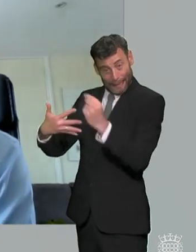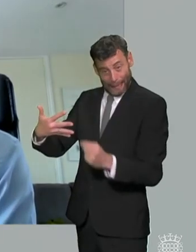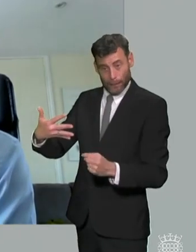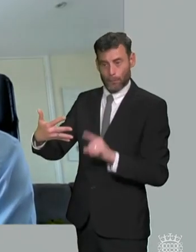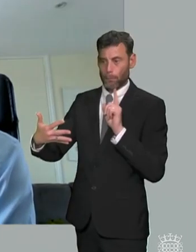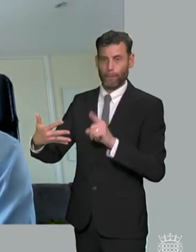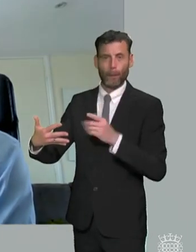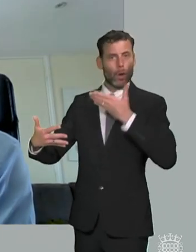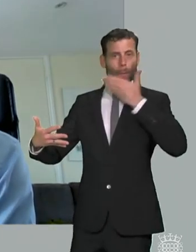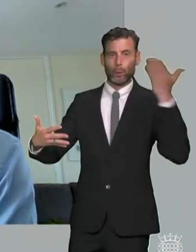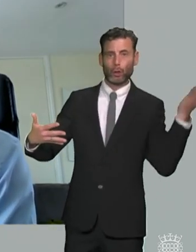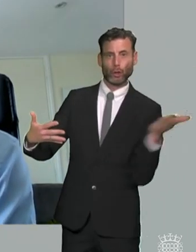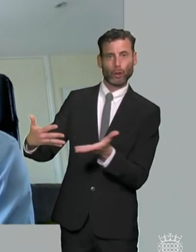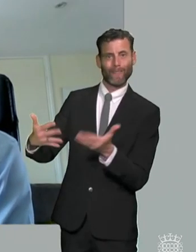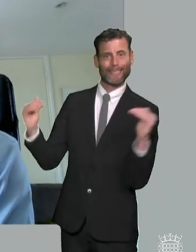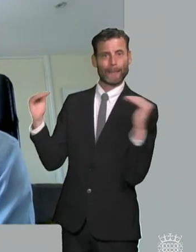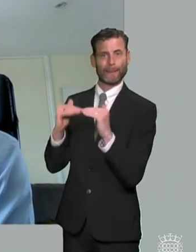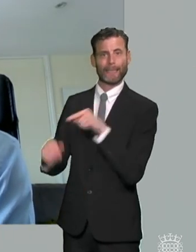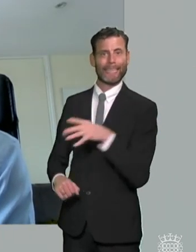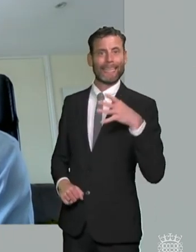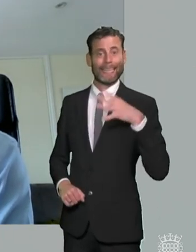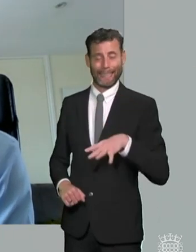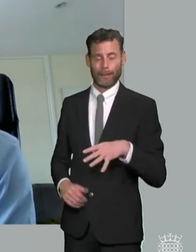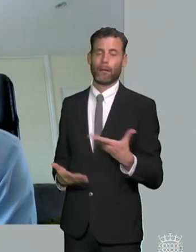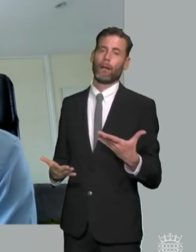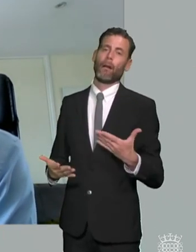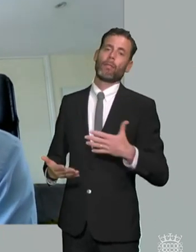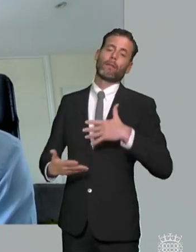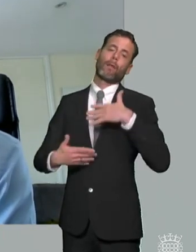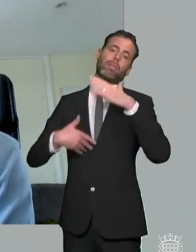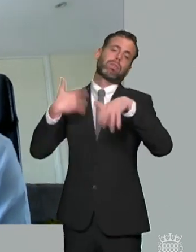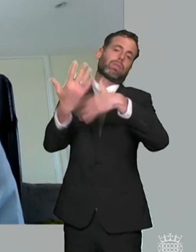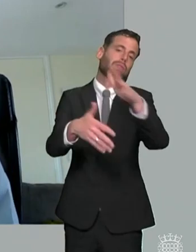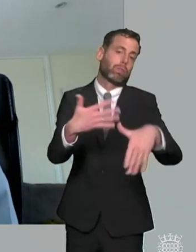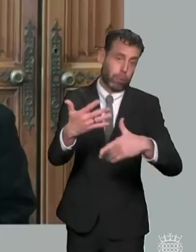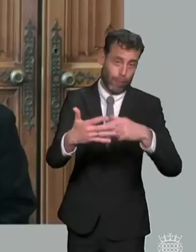early response is the way out of it and by the way it's cheaper as well okay i just want to bring in